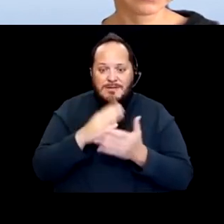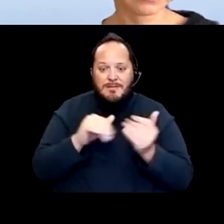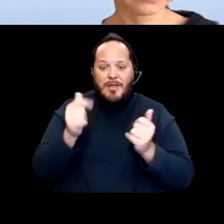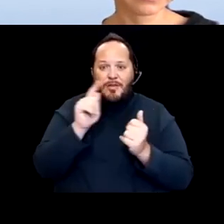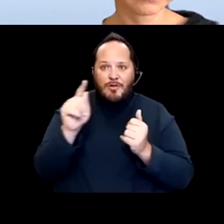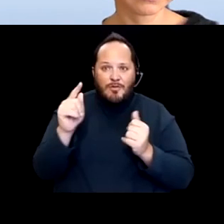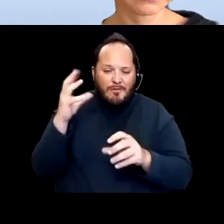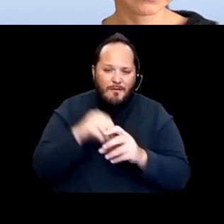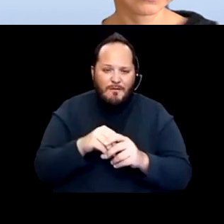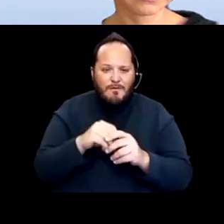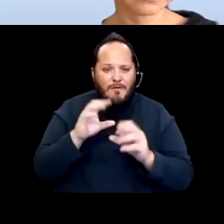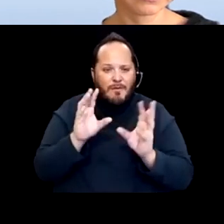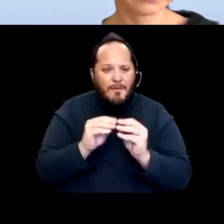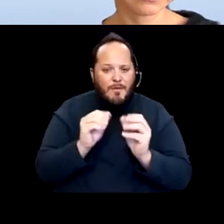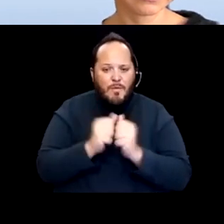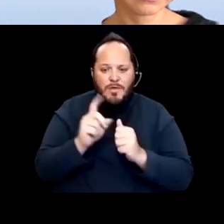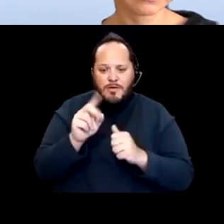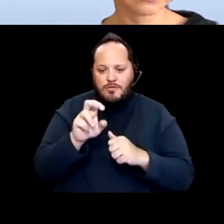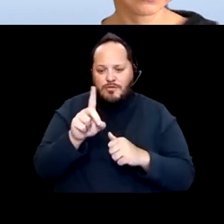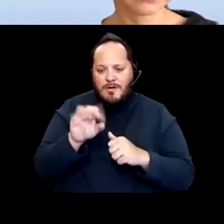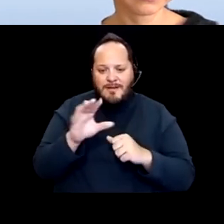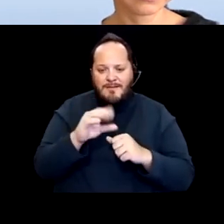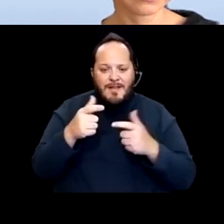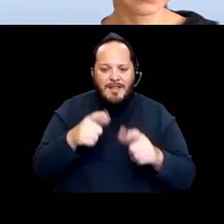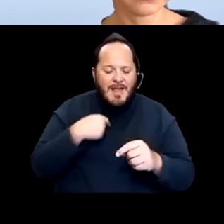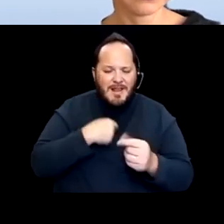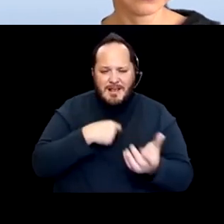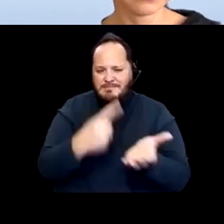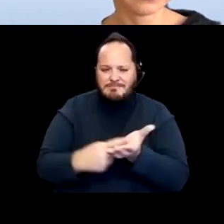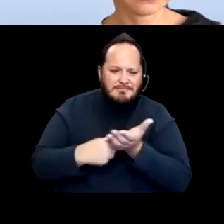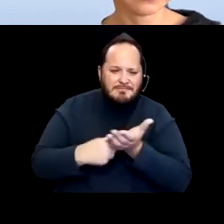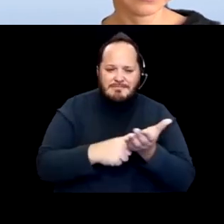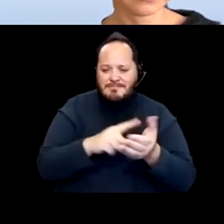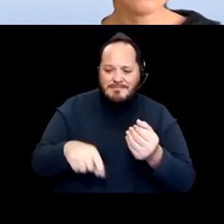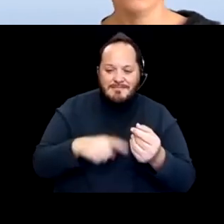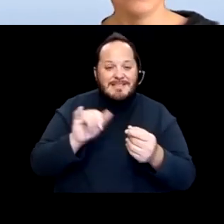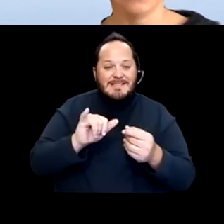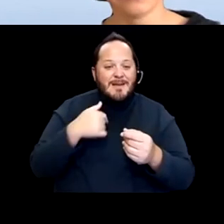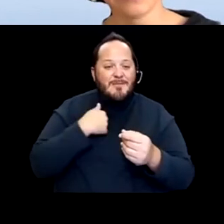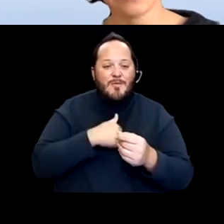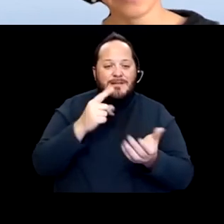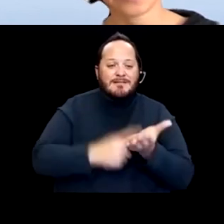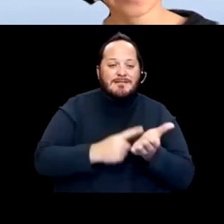and for us to debate it like we did on face mask because it's not that simple. I don't think the answer is